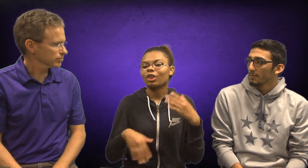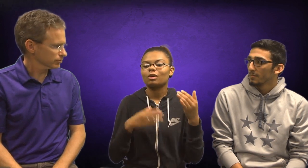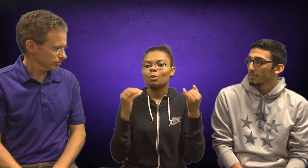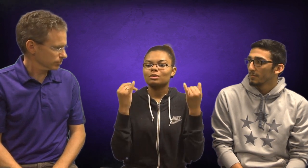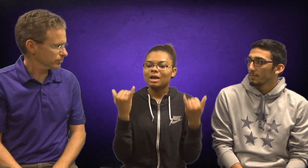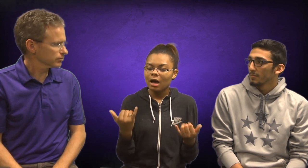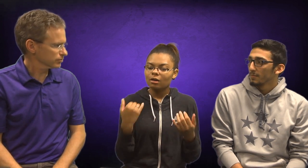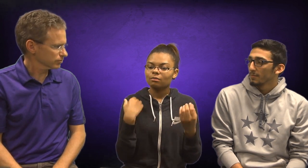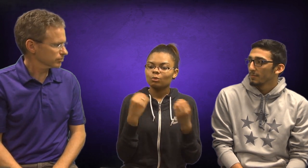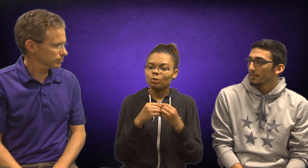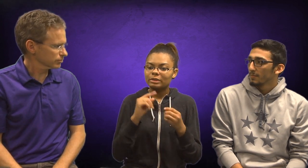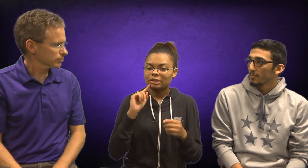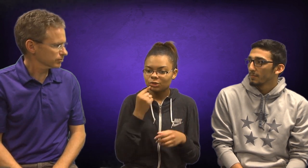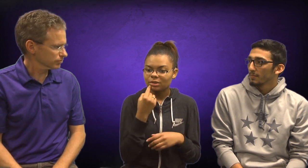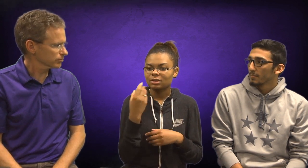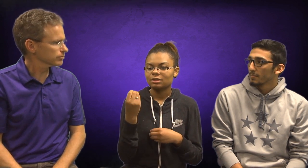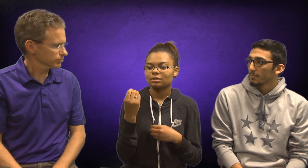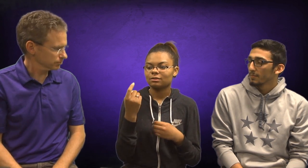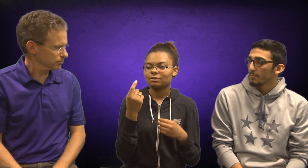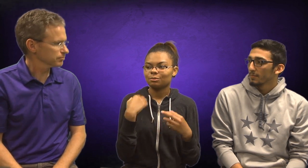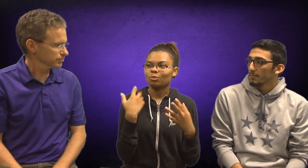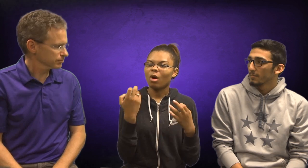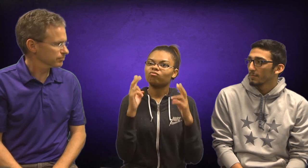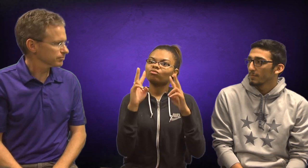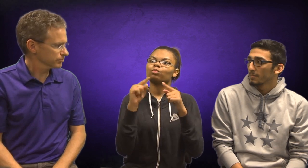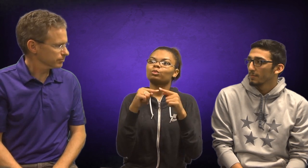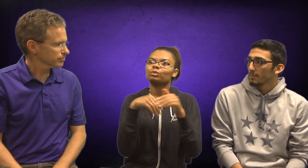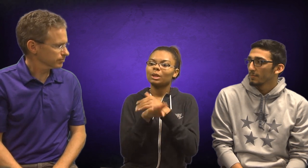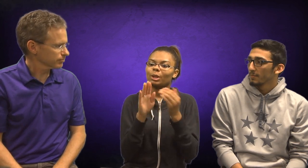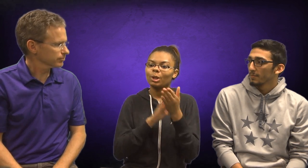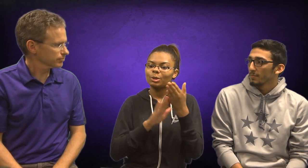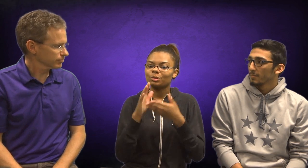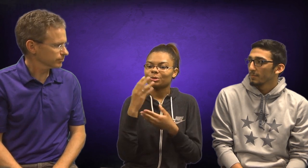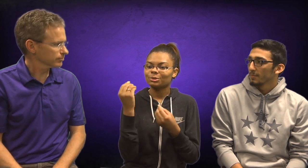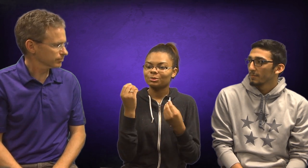So, now, I'm more serious and I want to go to college so I need to be more mature.